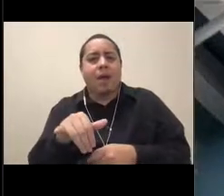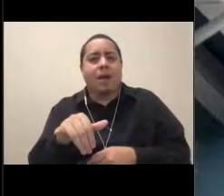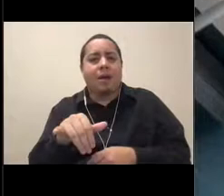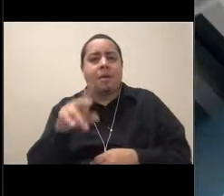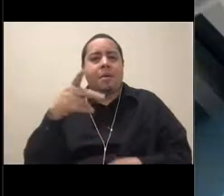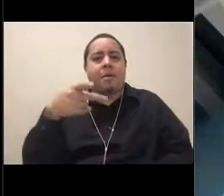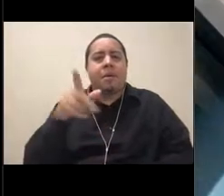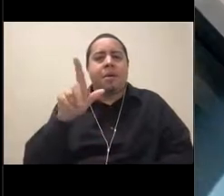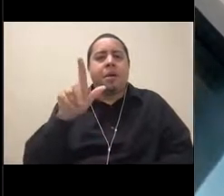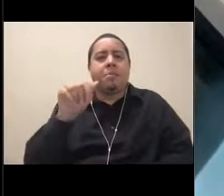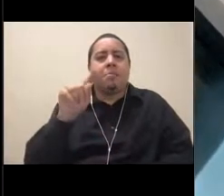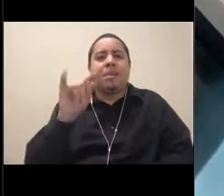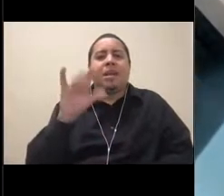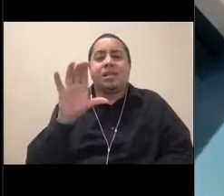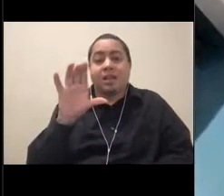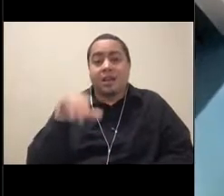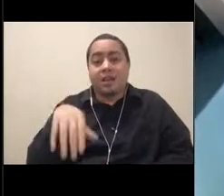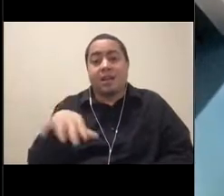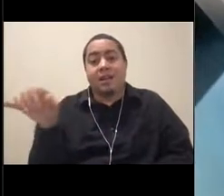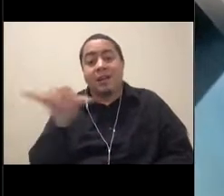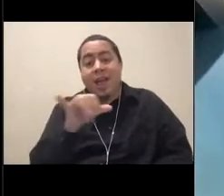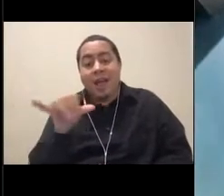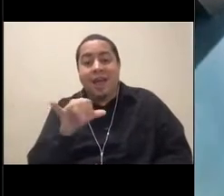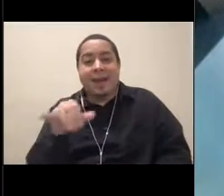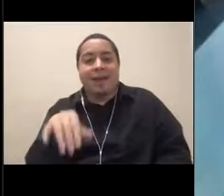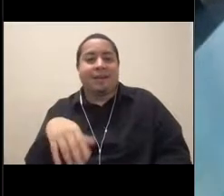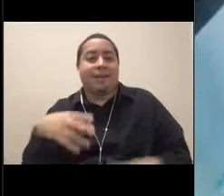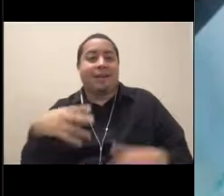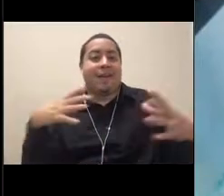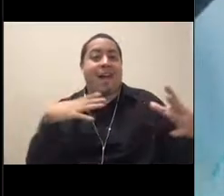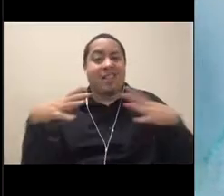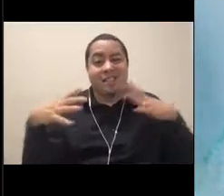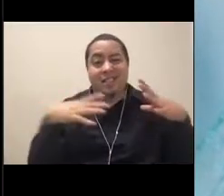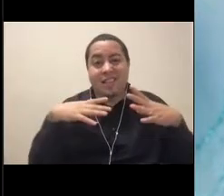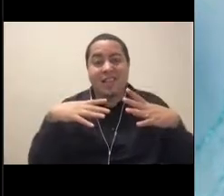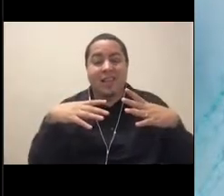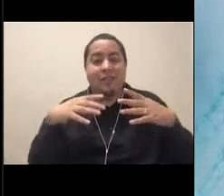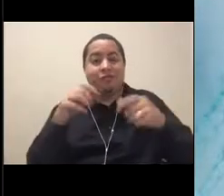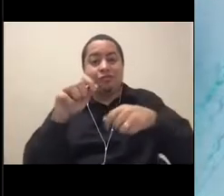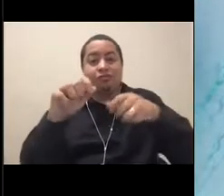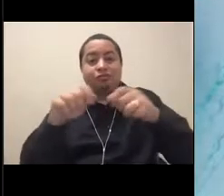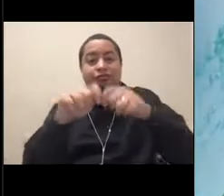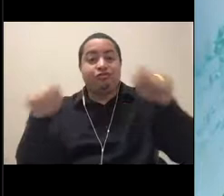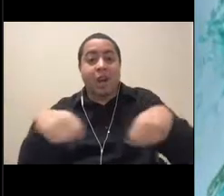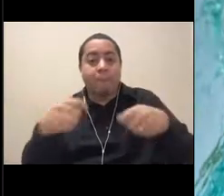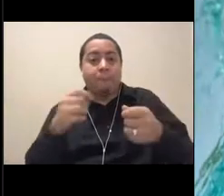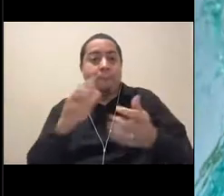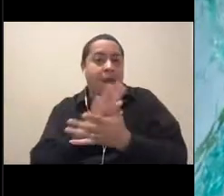So things like holiday saran wrap or plastic bags. And as we look here, you can see that